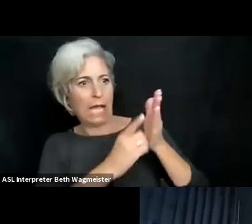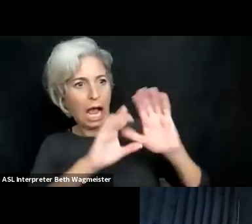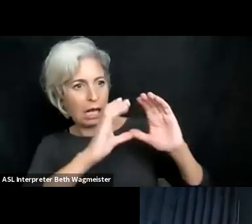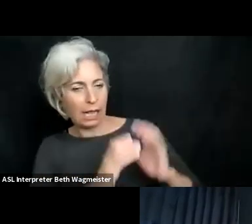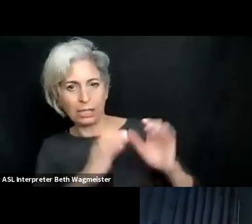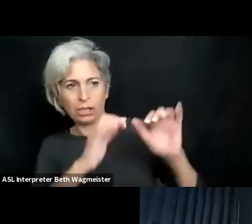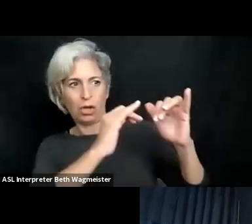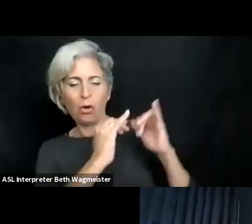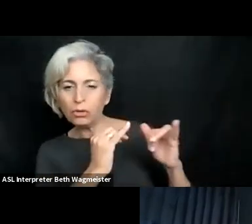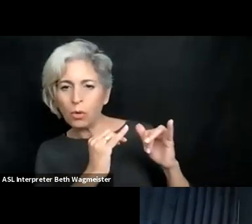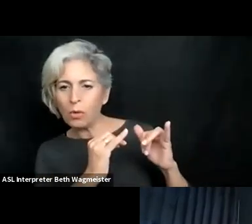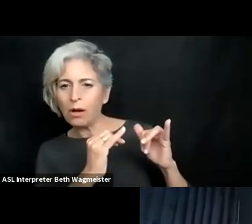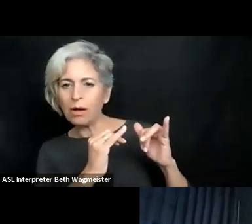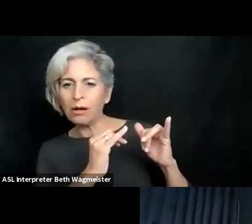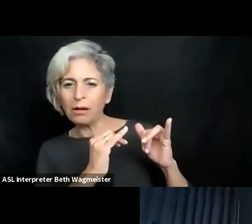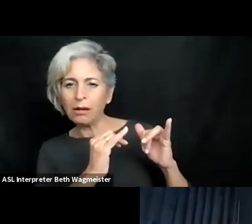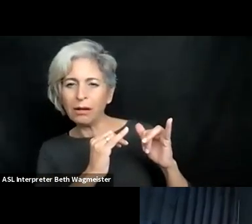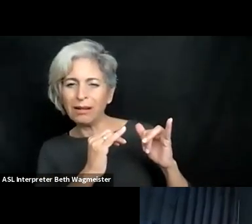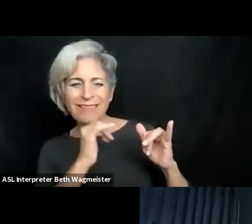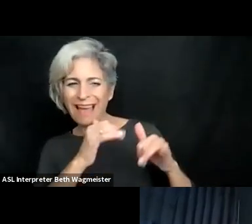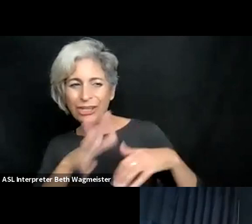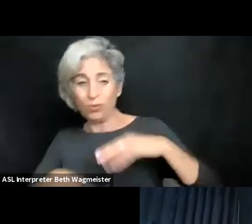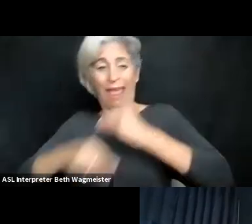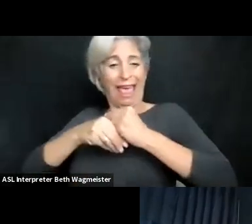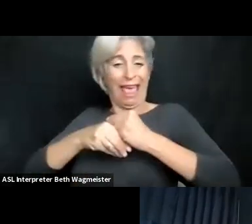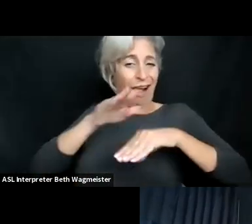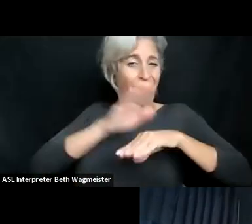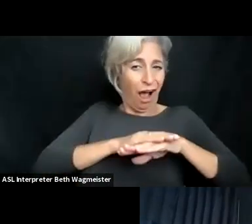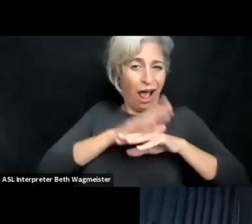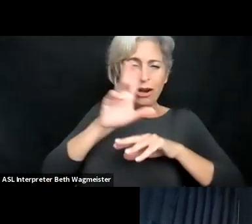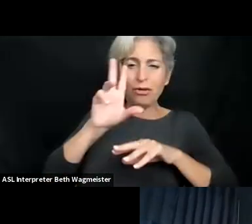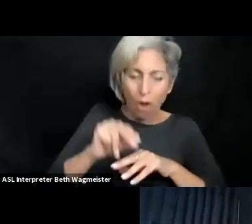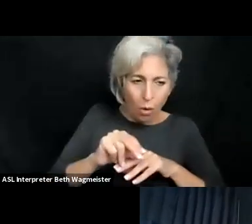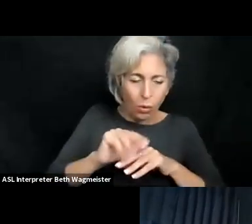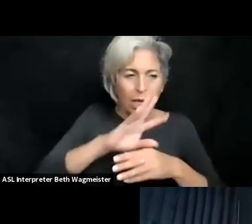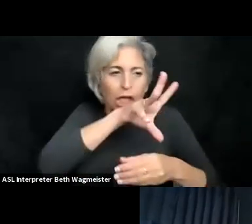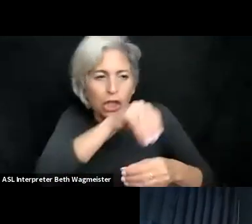accessibility in computer science and of course design